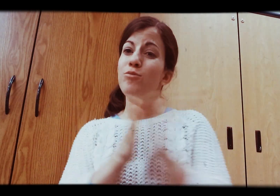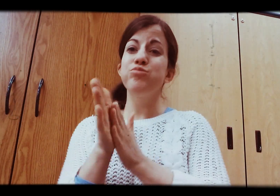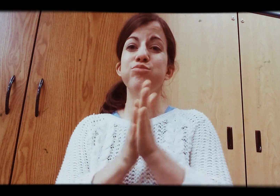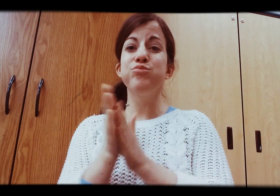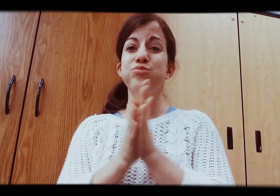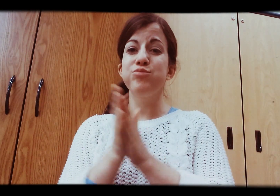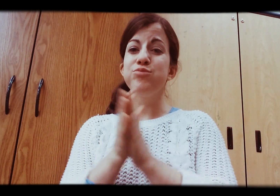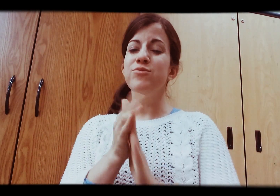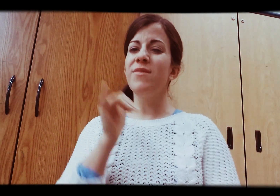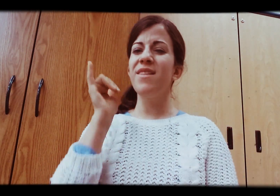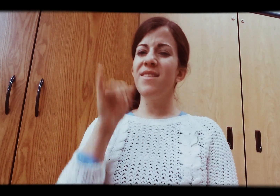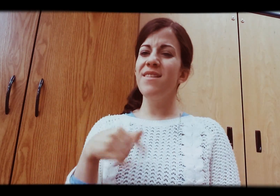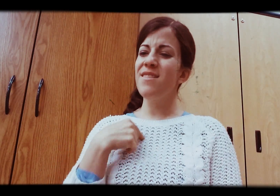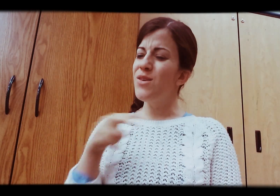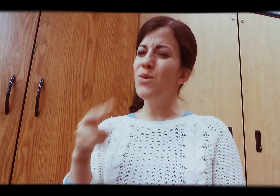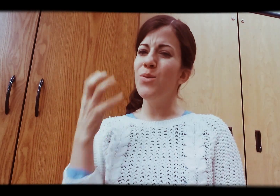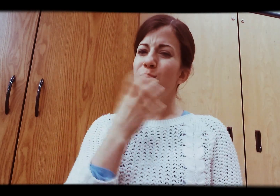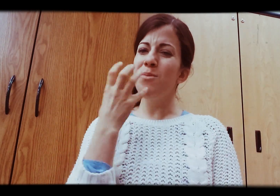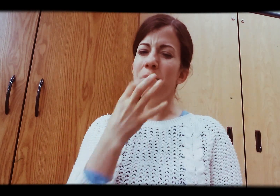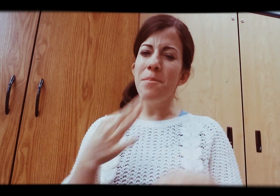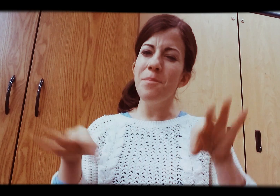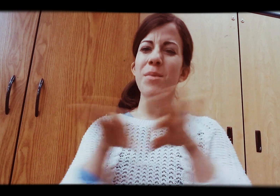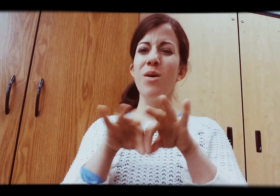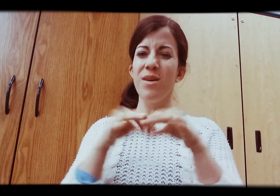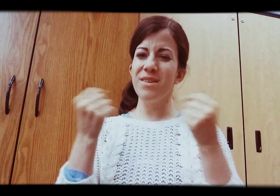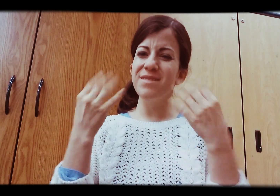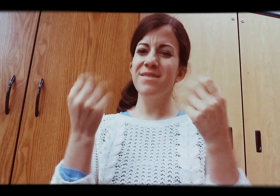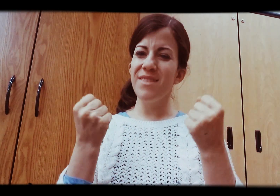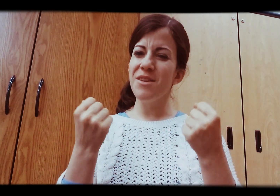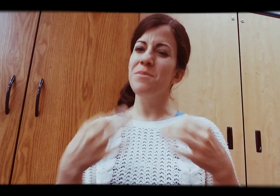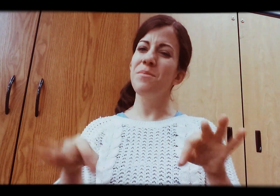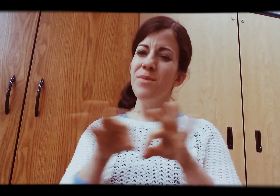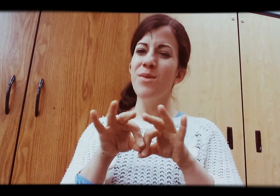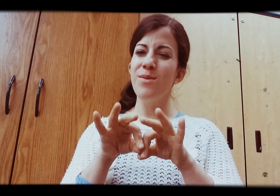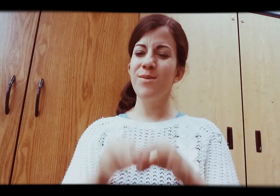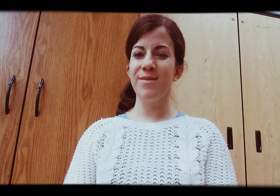and motivated. Seeing that, I couldn't emphasize enough how important sign language is. It is so important!